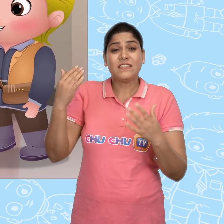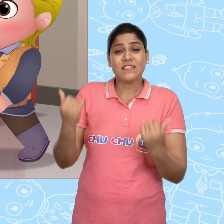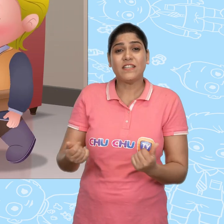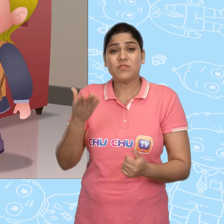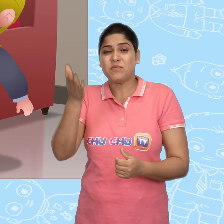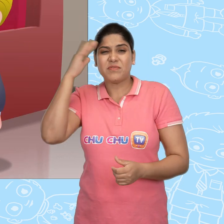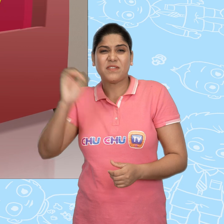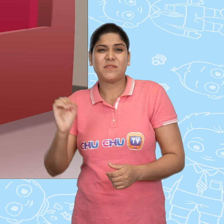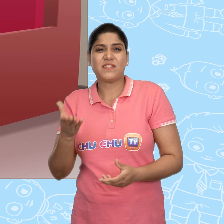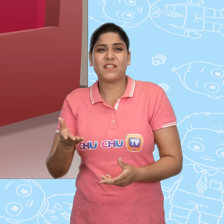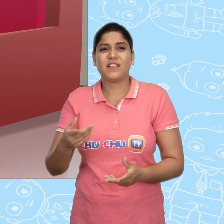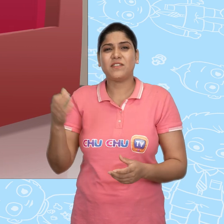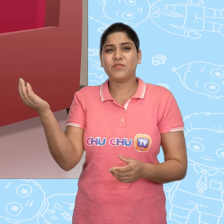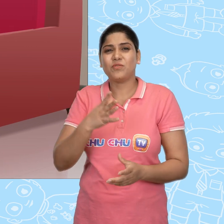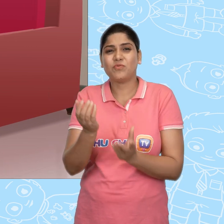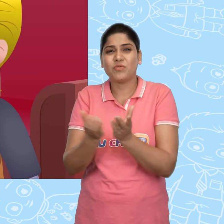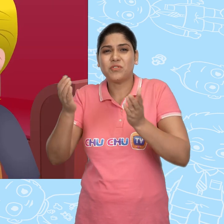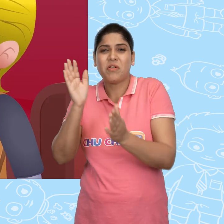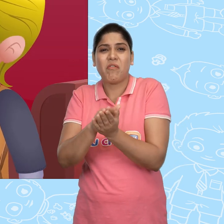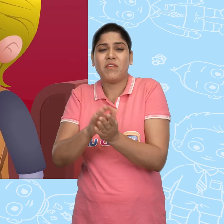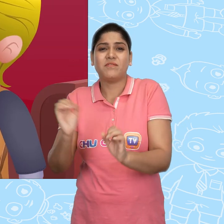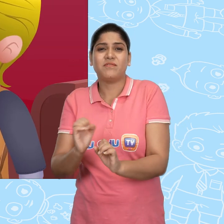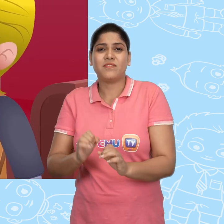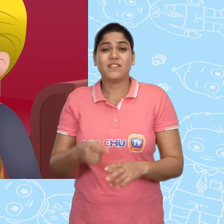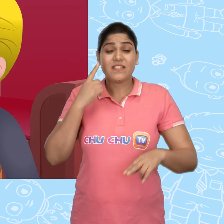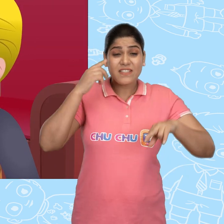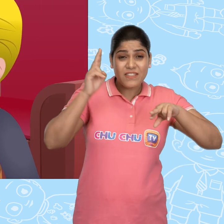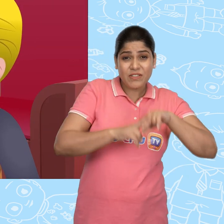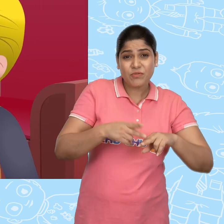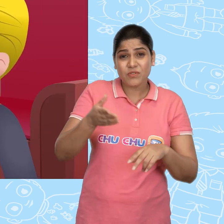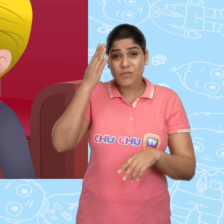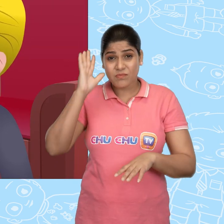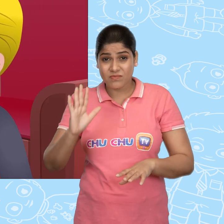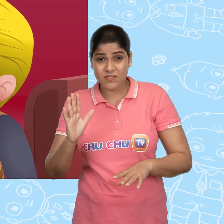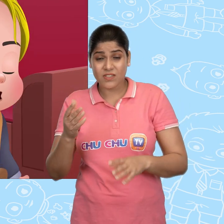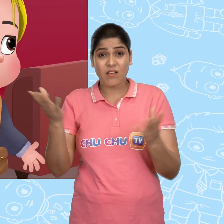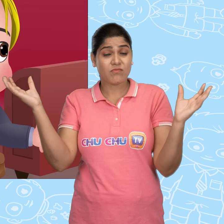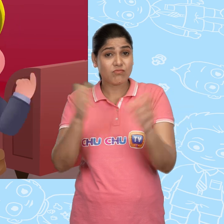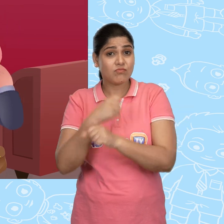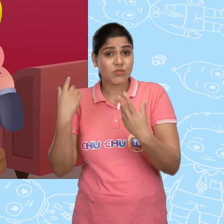That way he won't notice the new one is missing. Because if he knows it's missing,